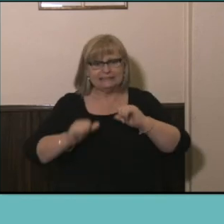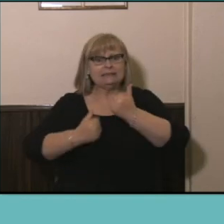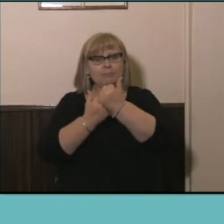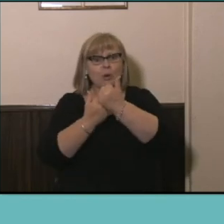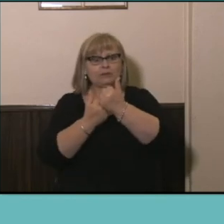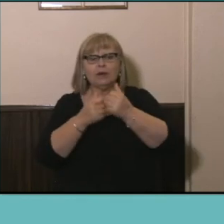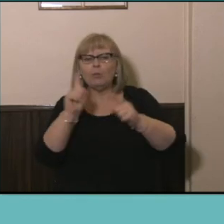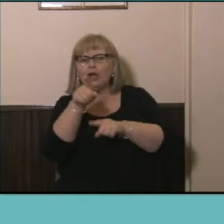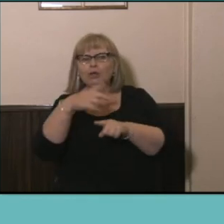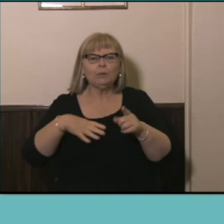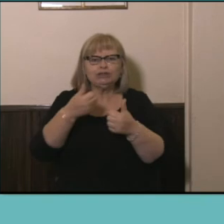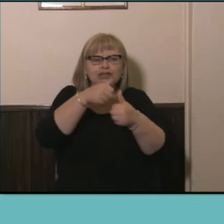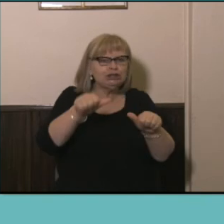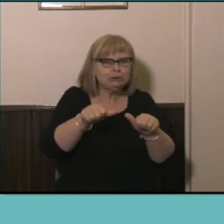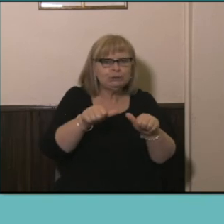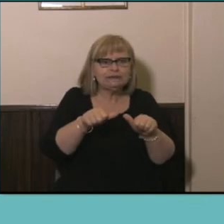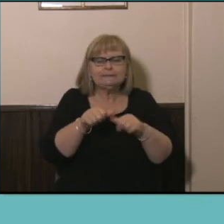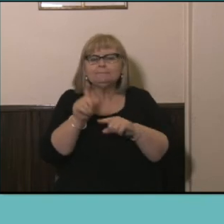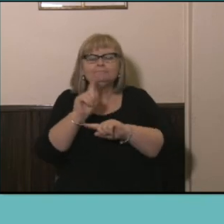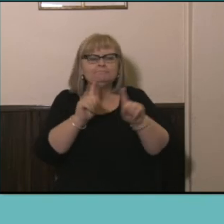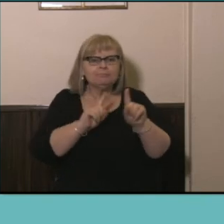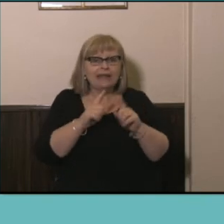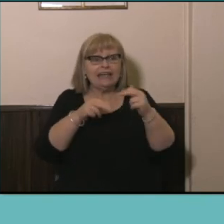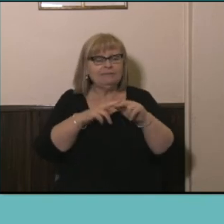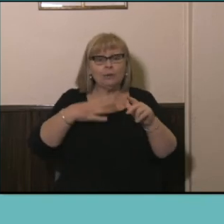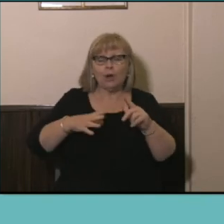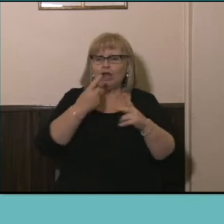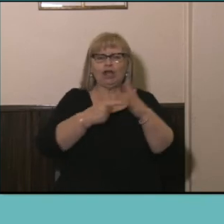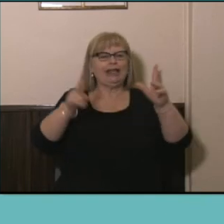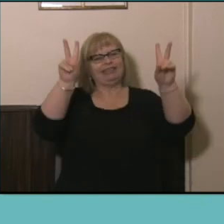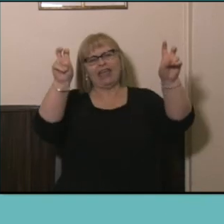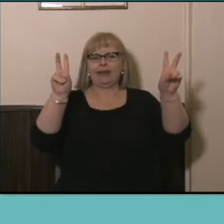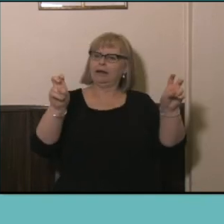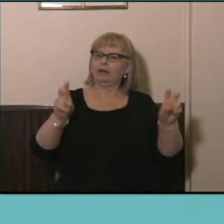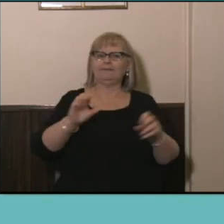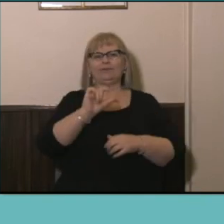uses and users whether you just want the headline stats for your area all the way